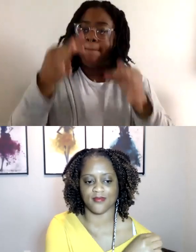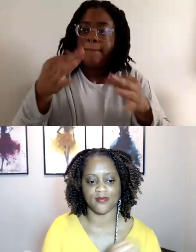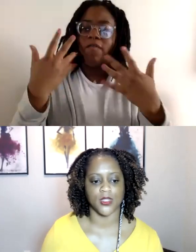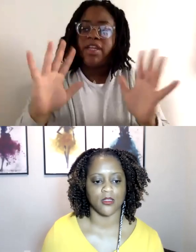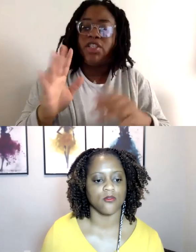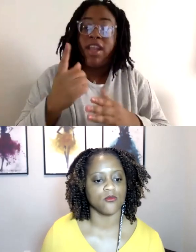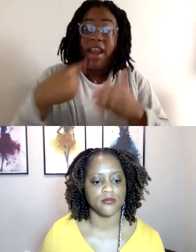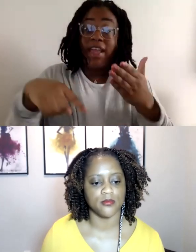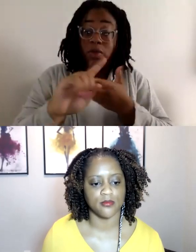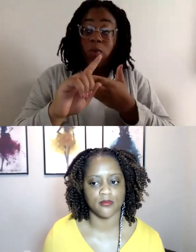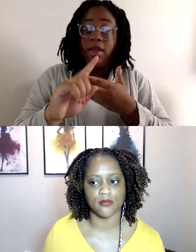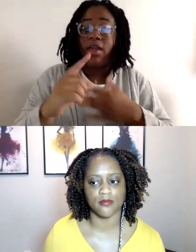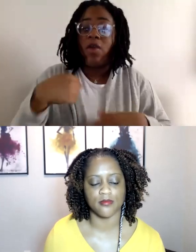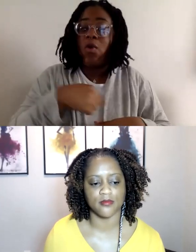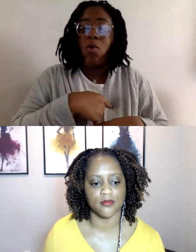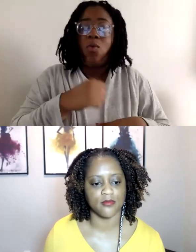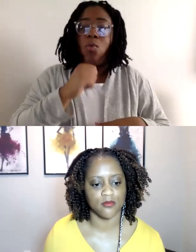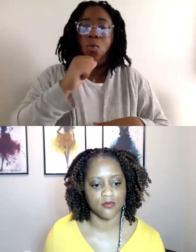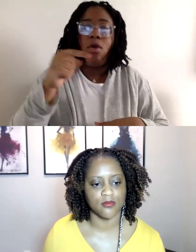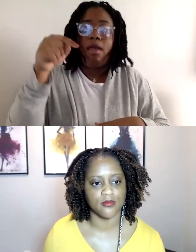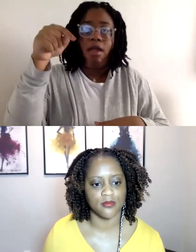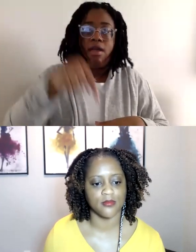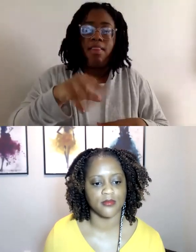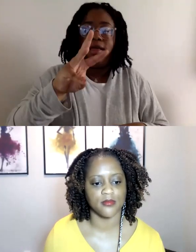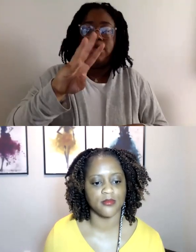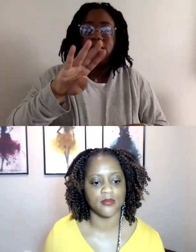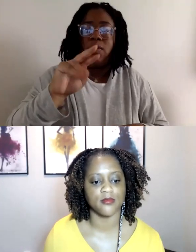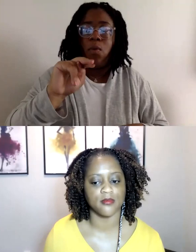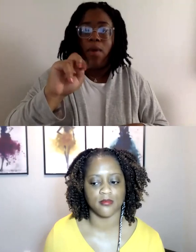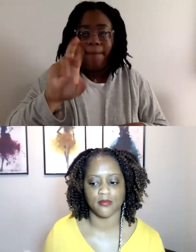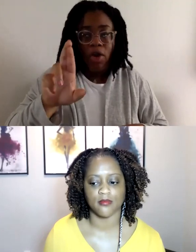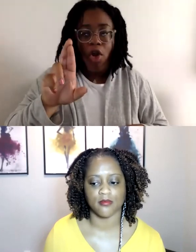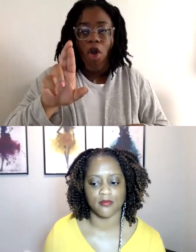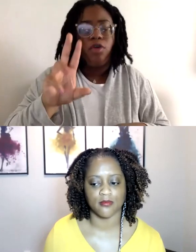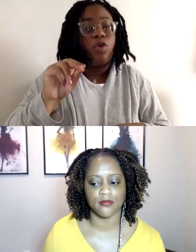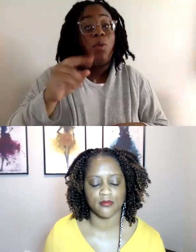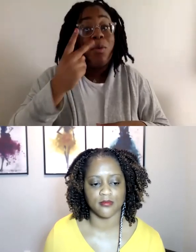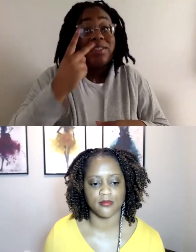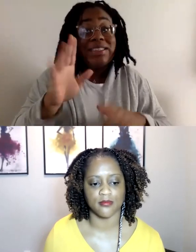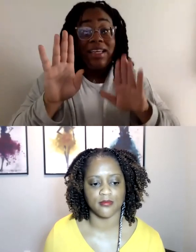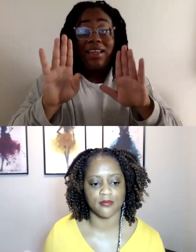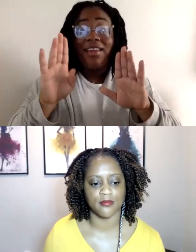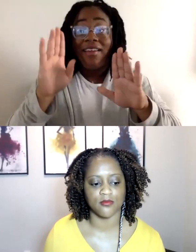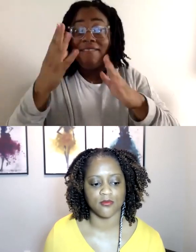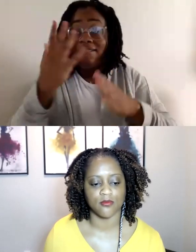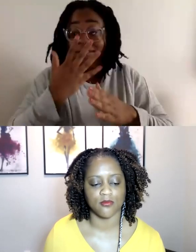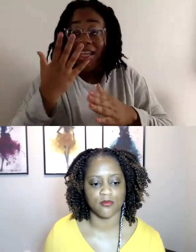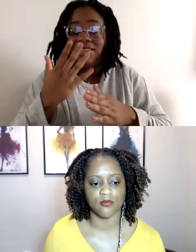we won't be in this webinar feature. We'll be actually being able to see faces, so that you will be able to engage a little bit quicker, and everything like that.